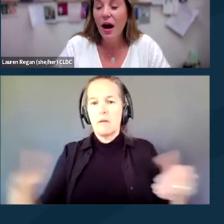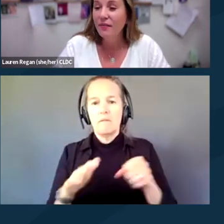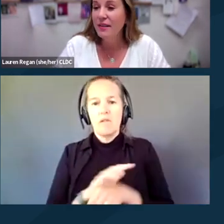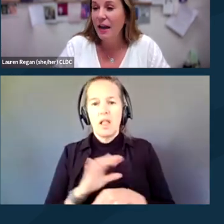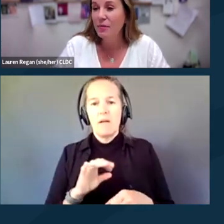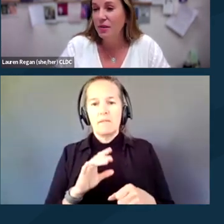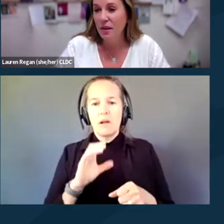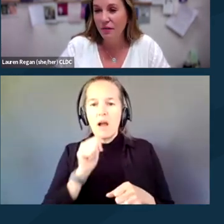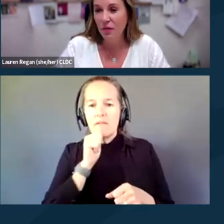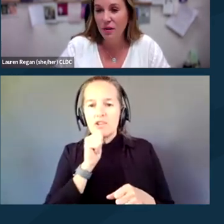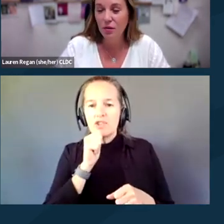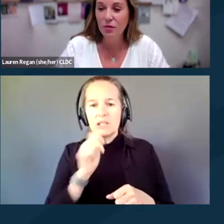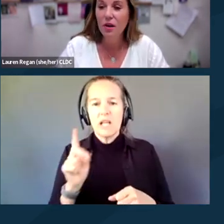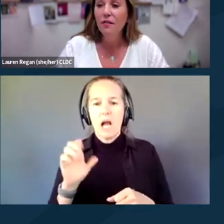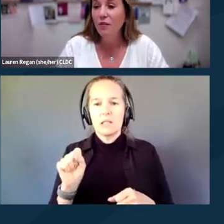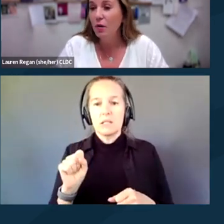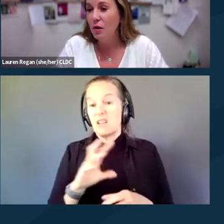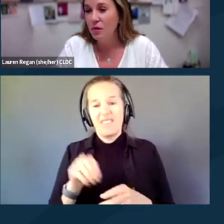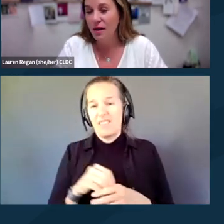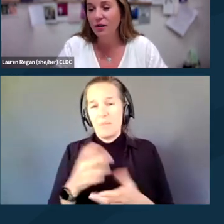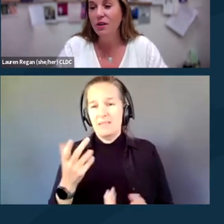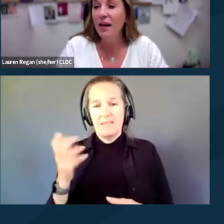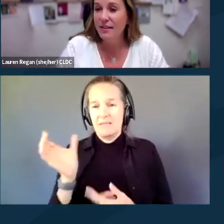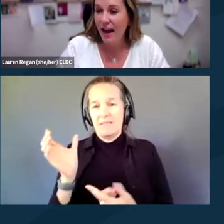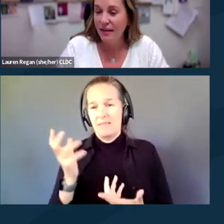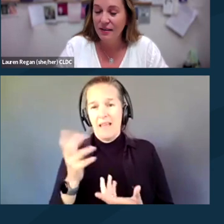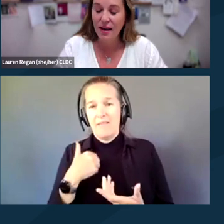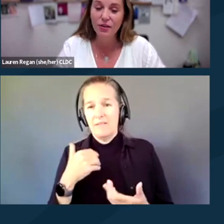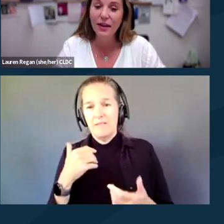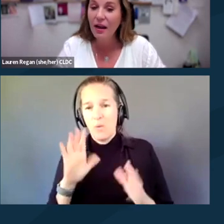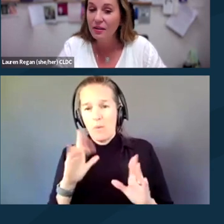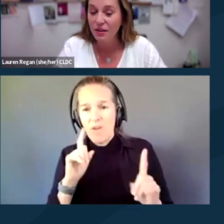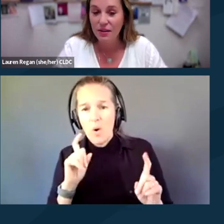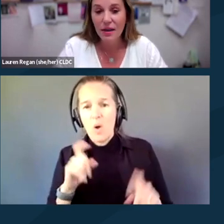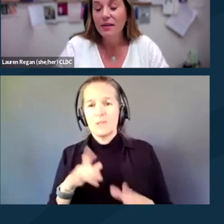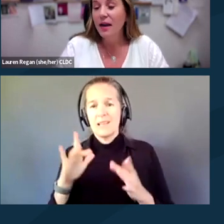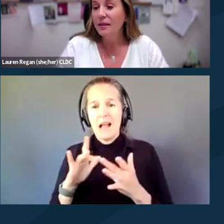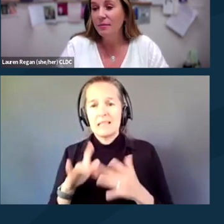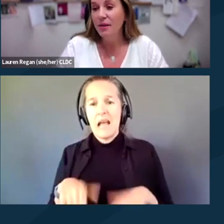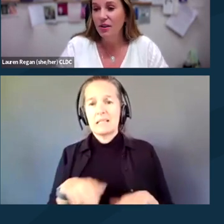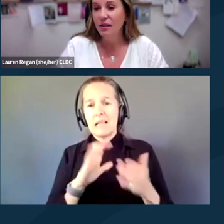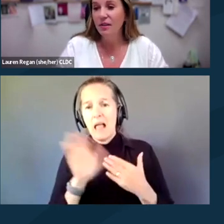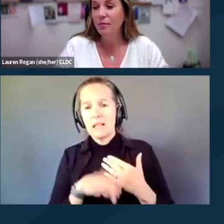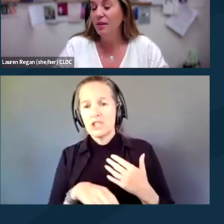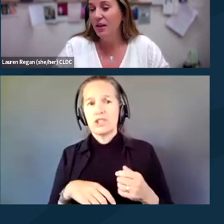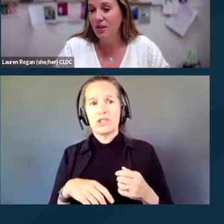Oftentimes your cell phone includes photos, and your contacts, and your calendars, not to mention the communications